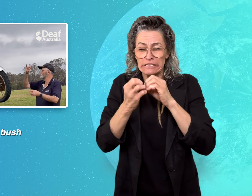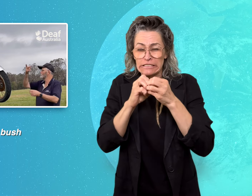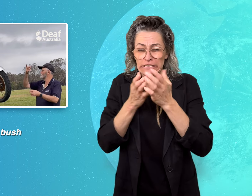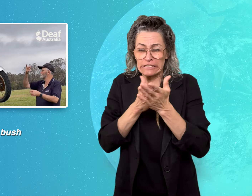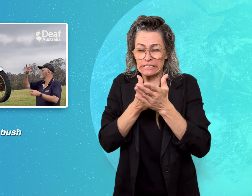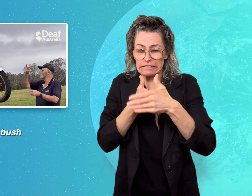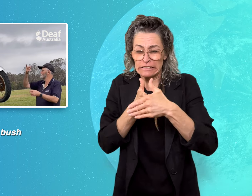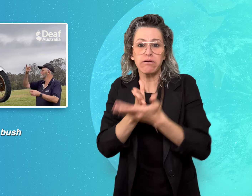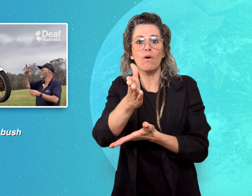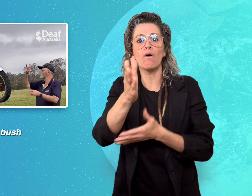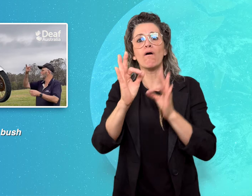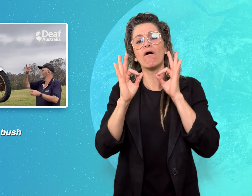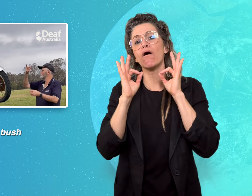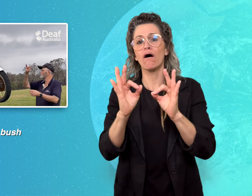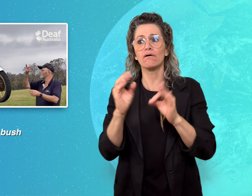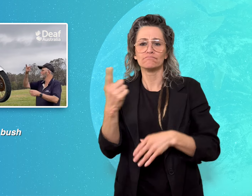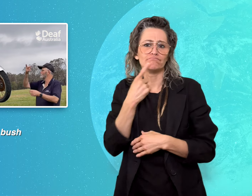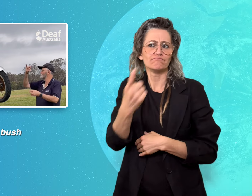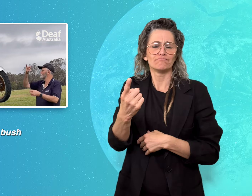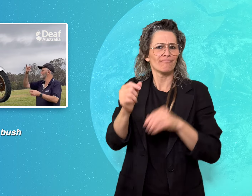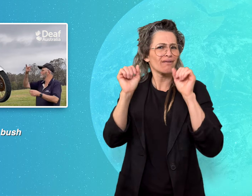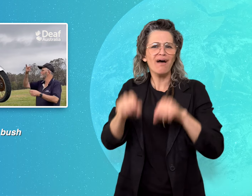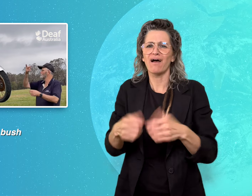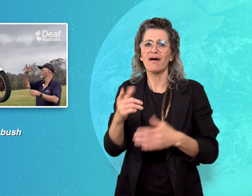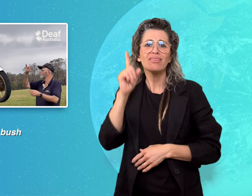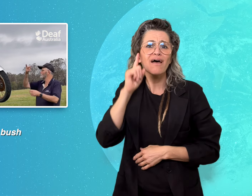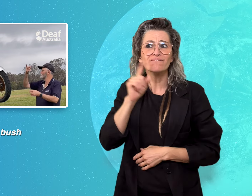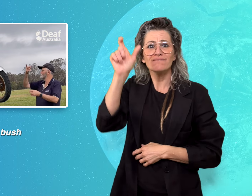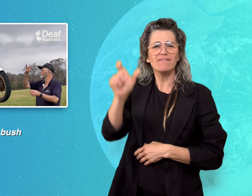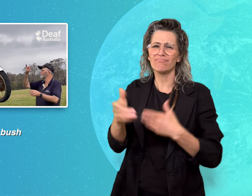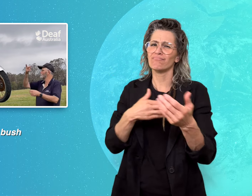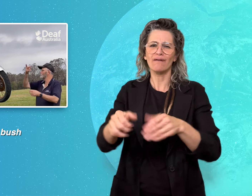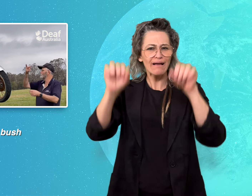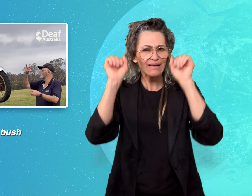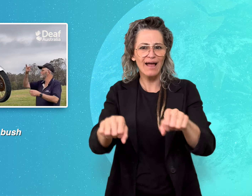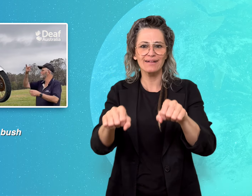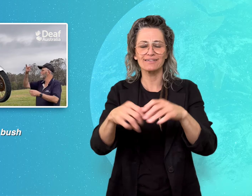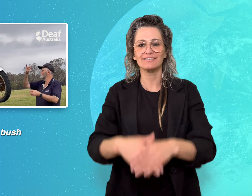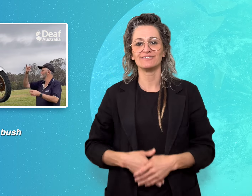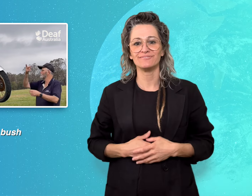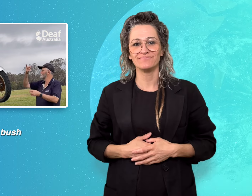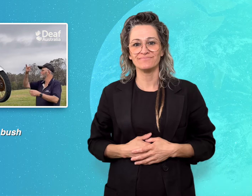“as any Deaf person can”.